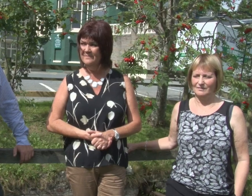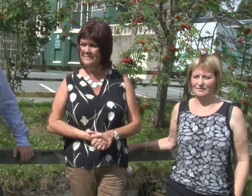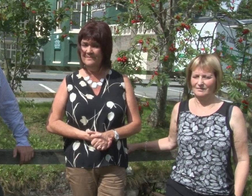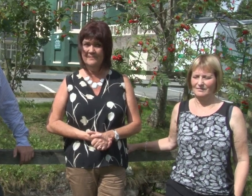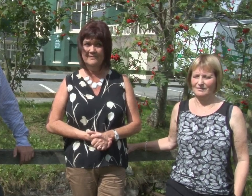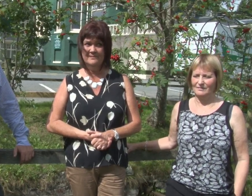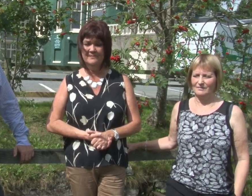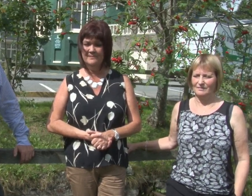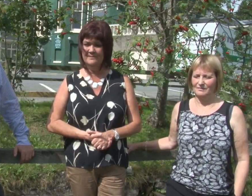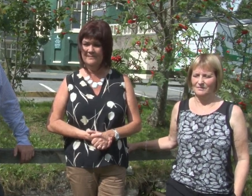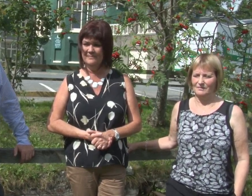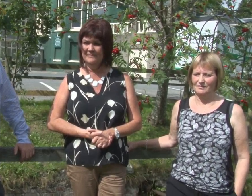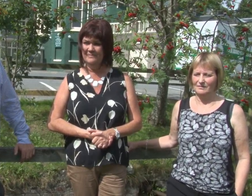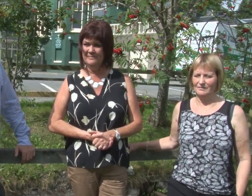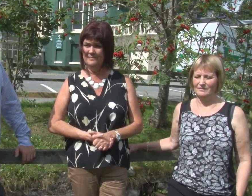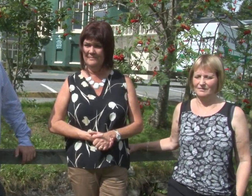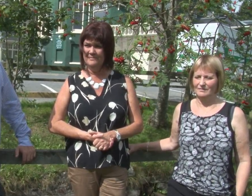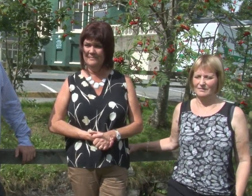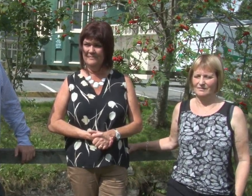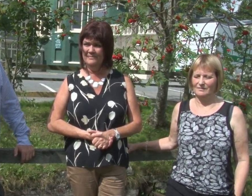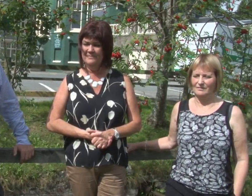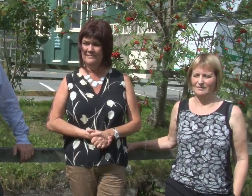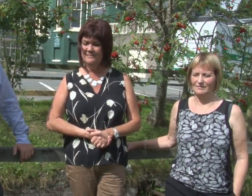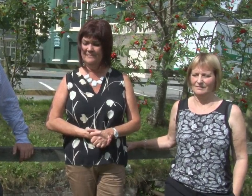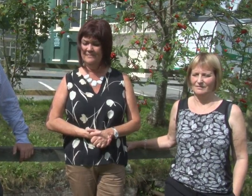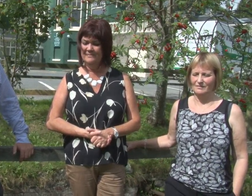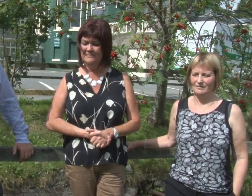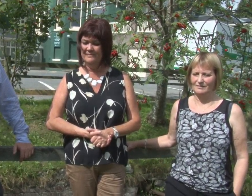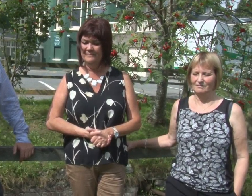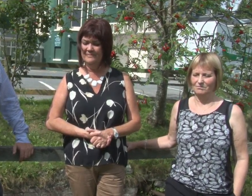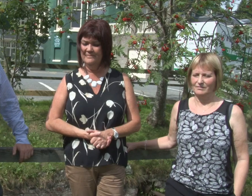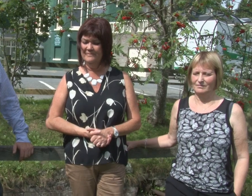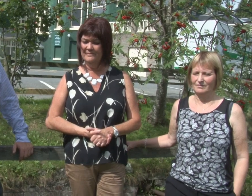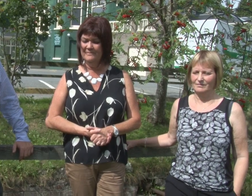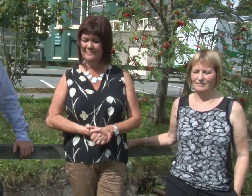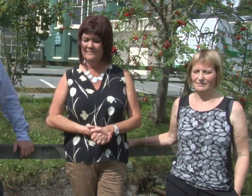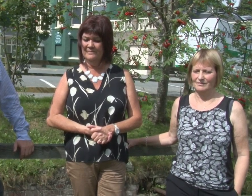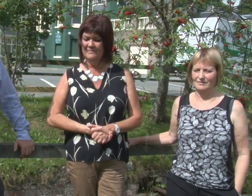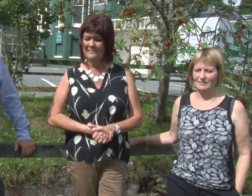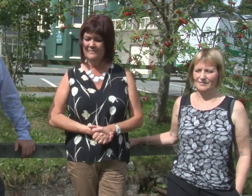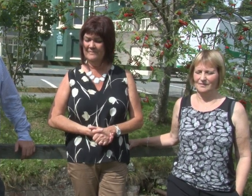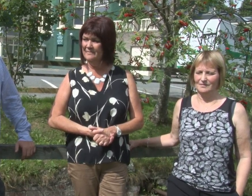healthcare that that allows the clinicians to progress basically knowing in